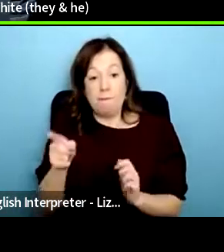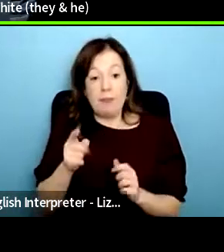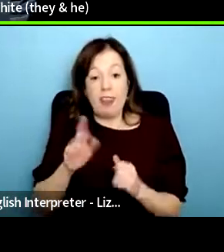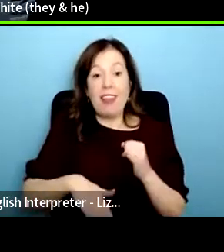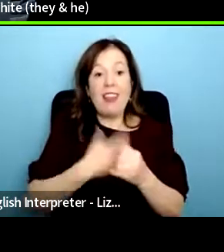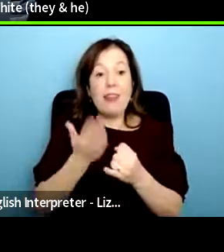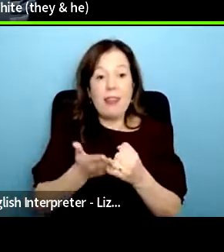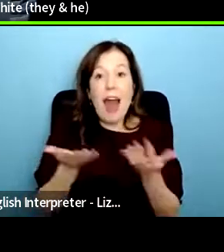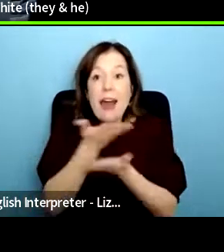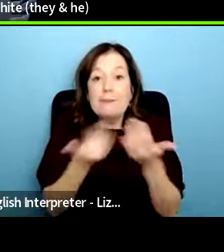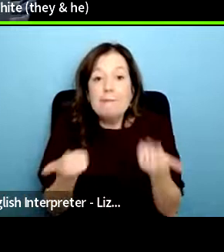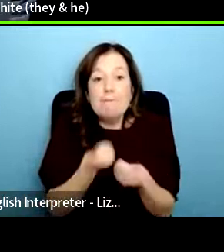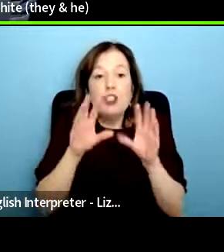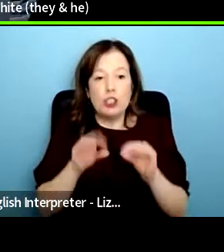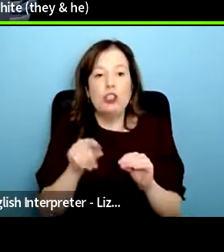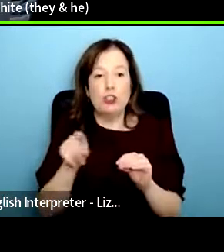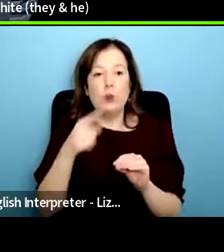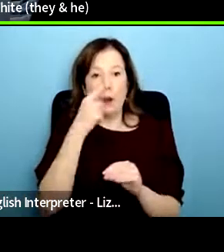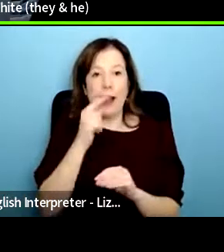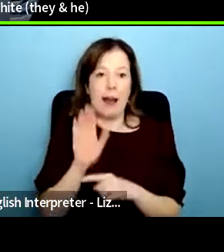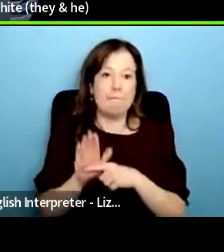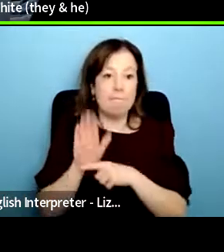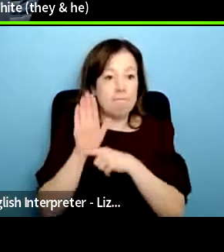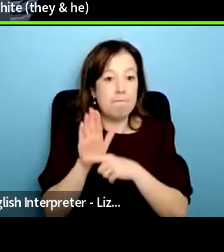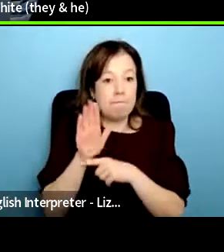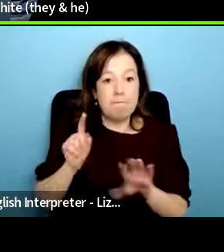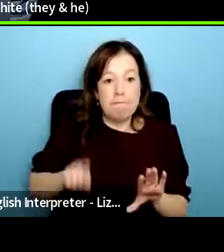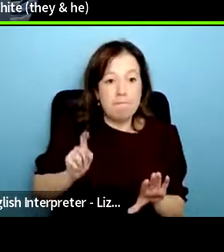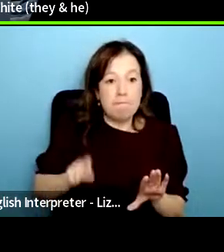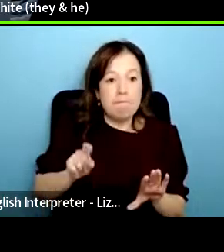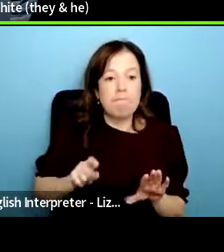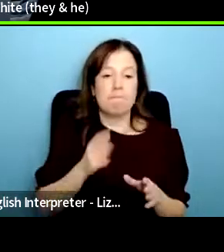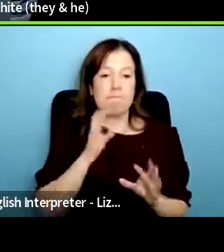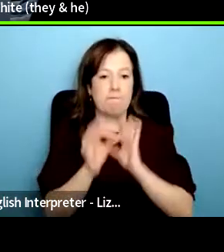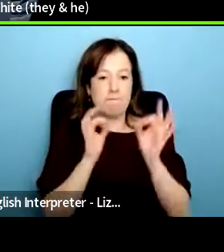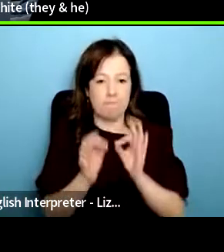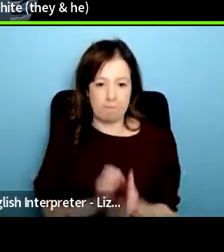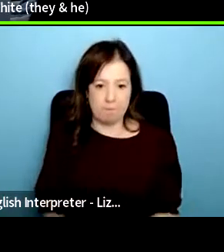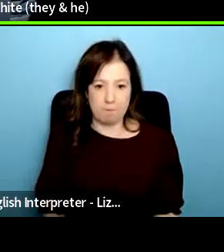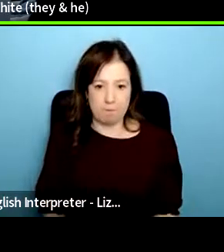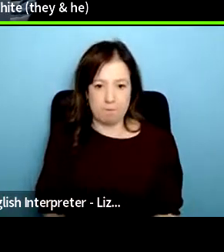so through nsun's community constellations project and side by side grant funding program through my